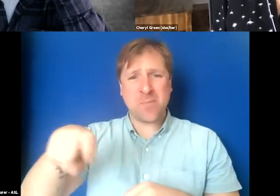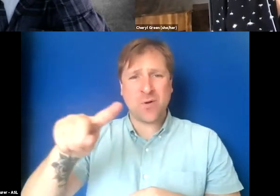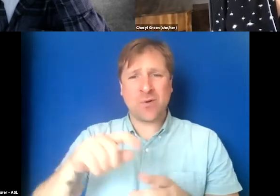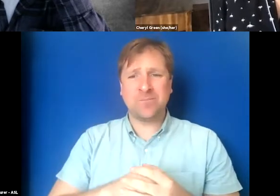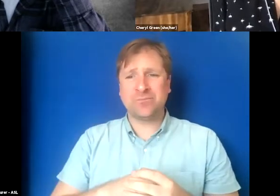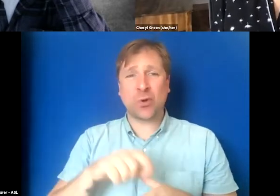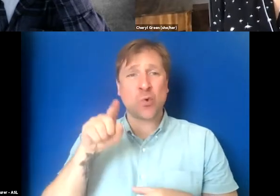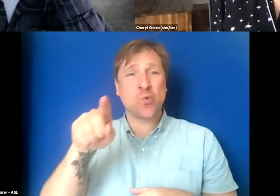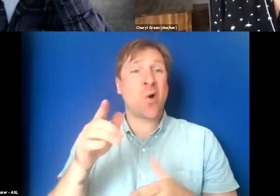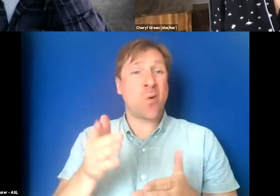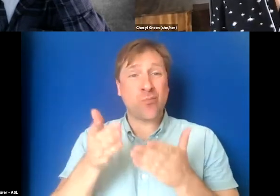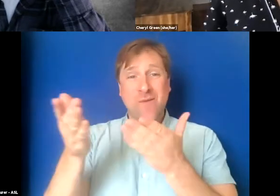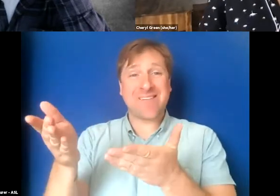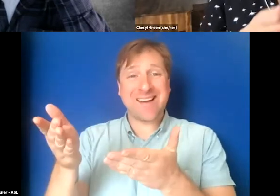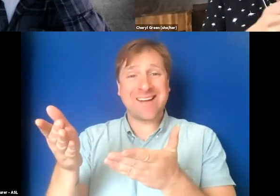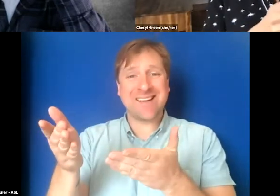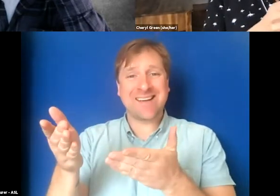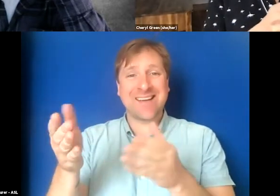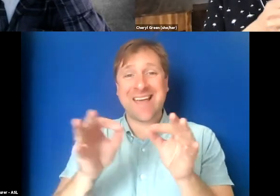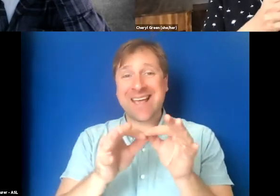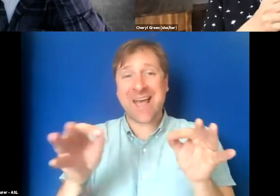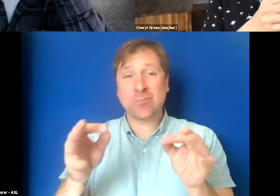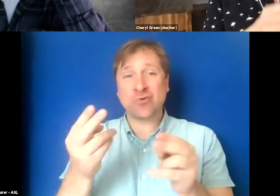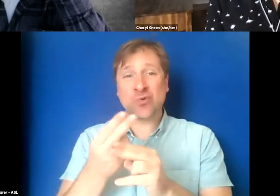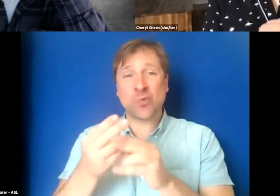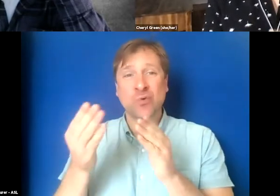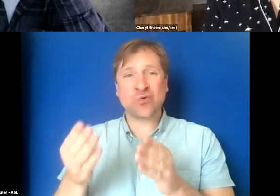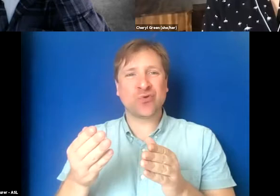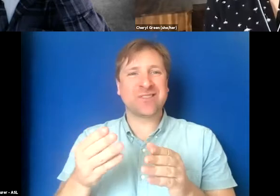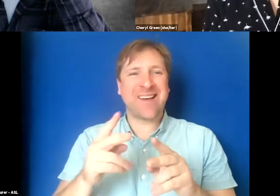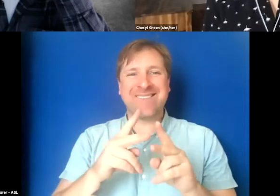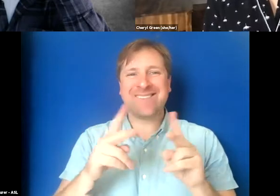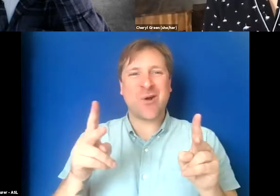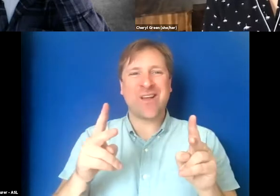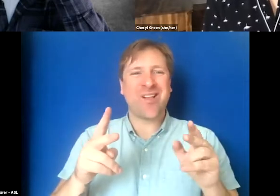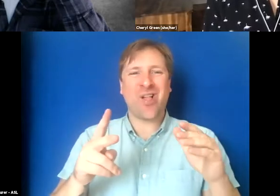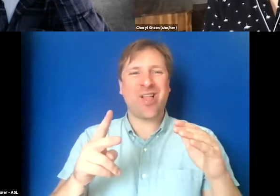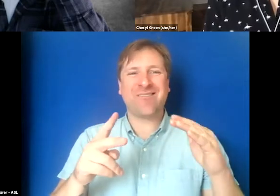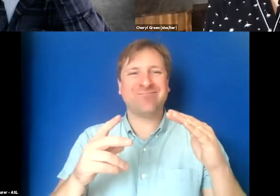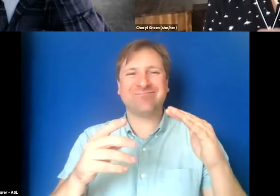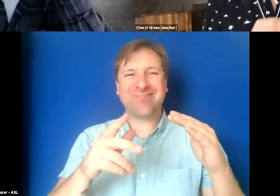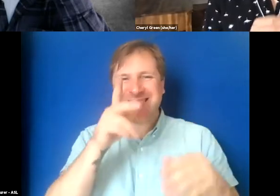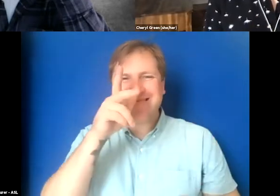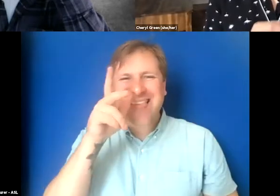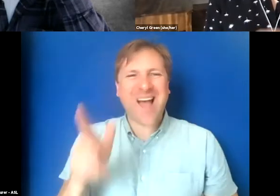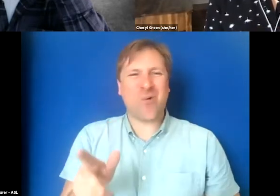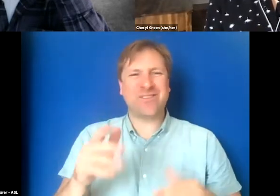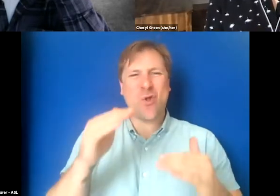you are providing caption users a very inferior version of your film. It is incorrect.